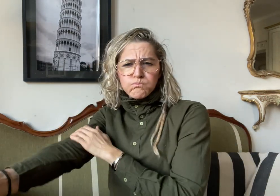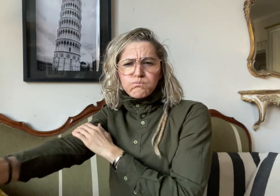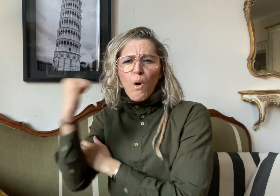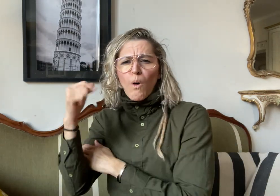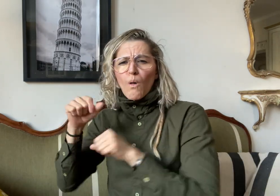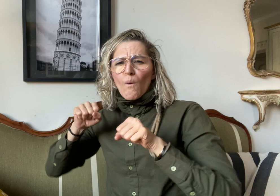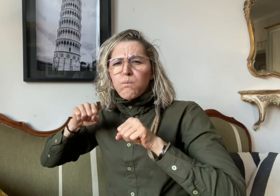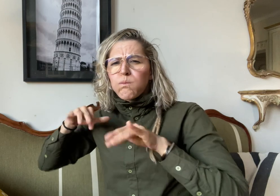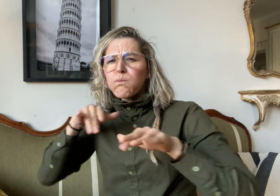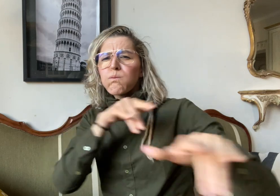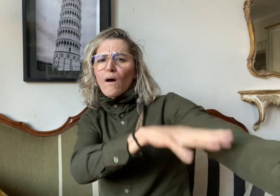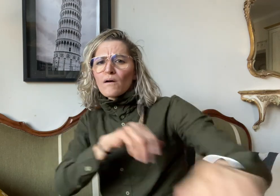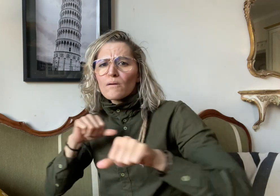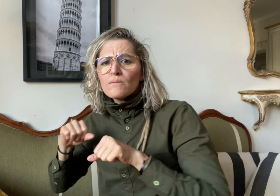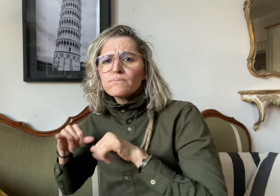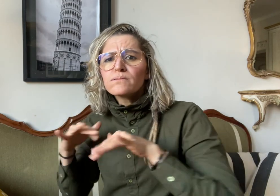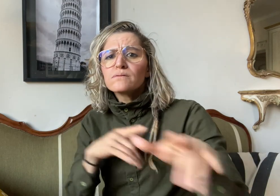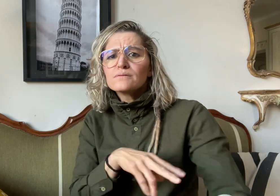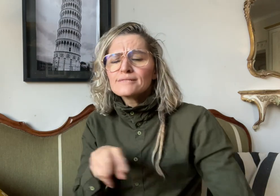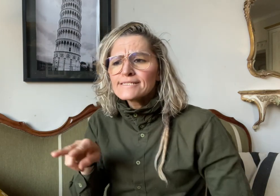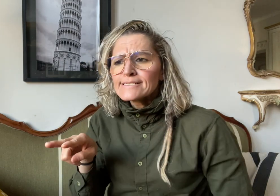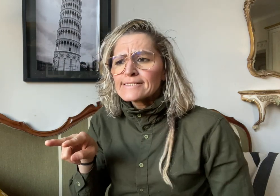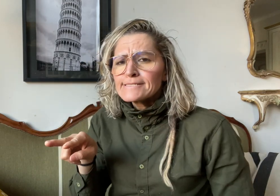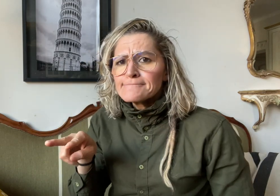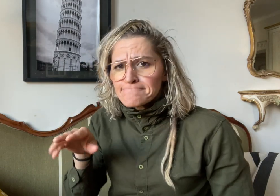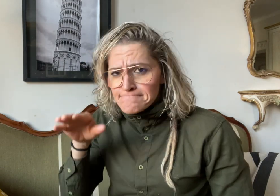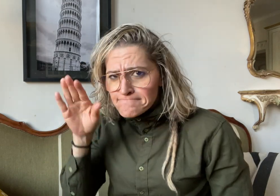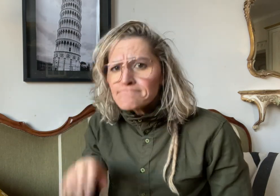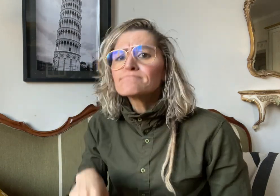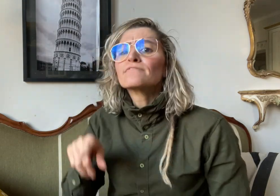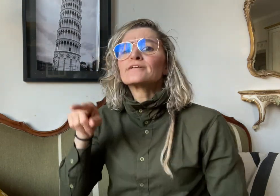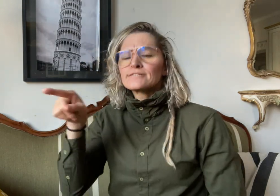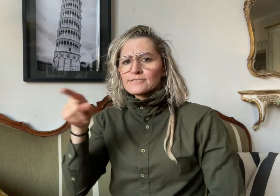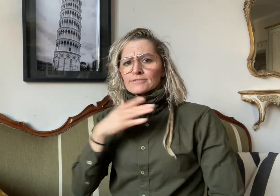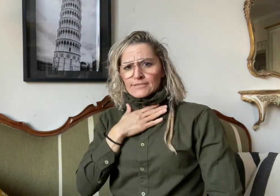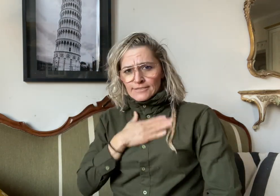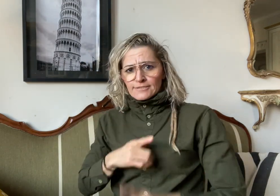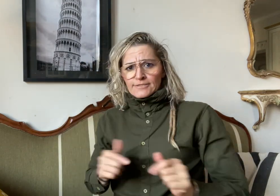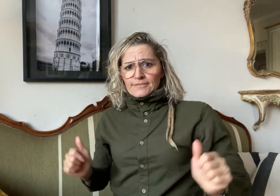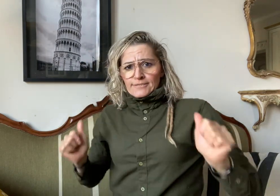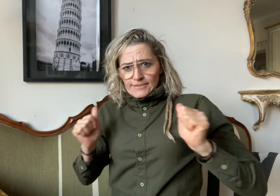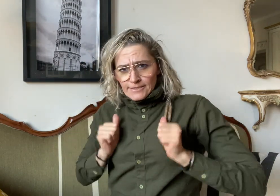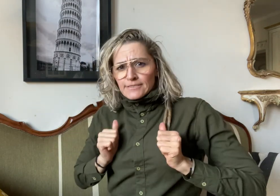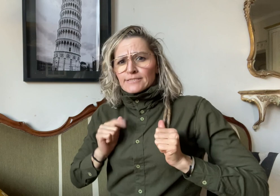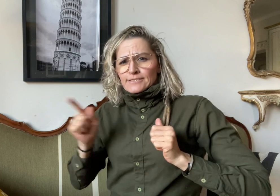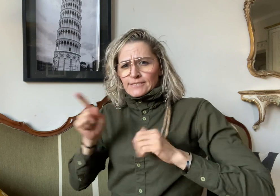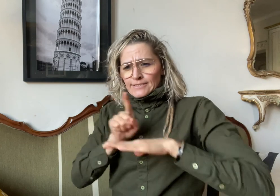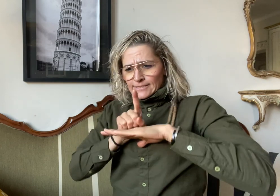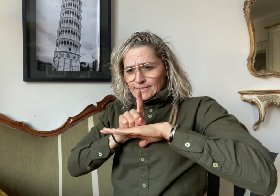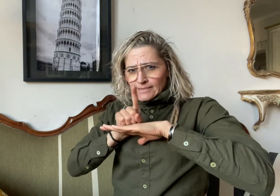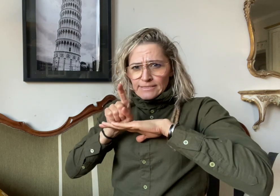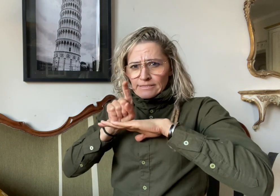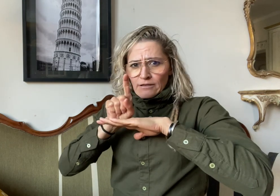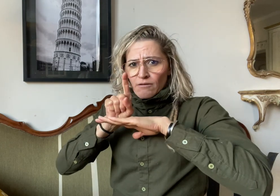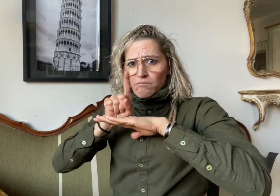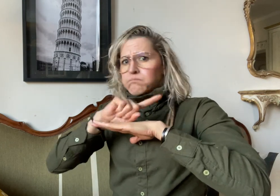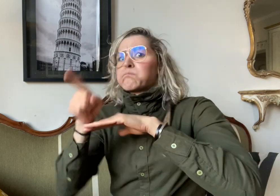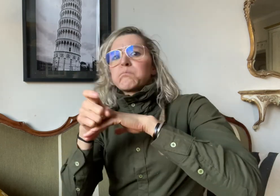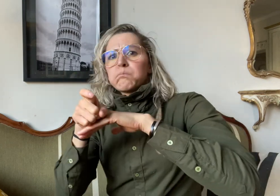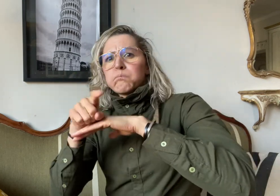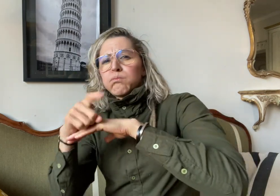Nanook came to the rescue again by clutching the backpack